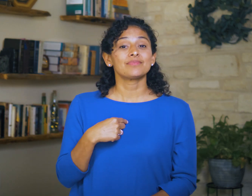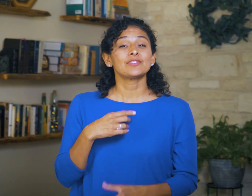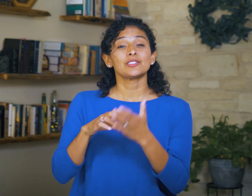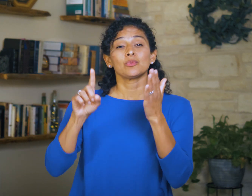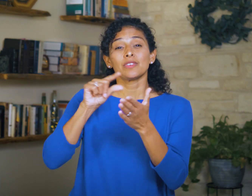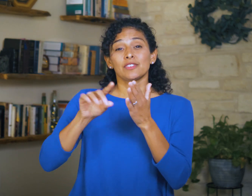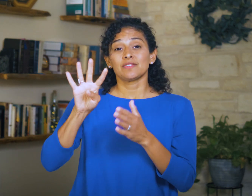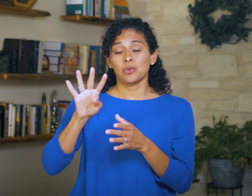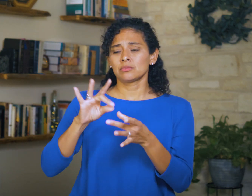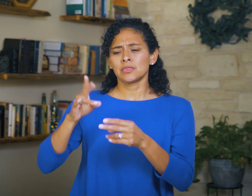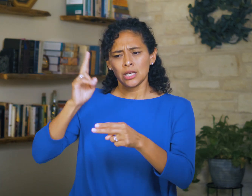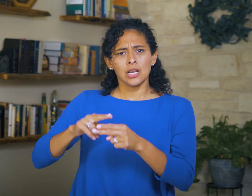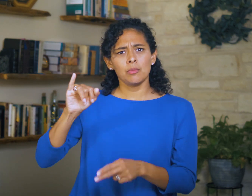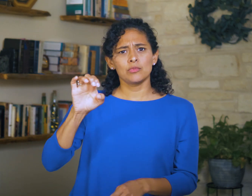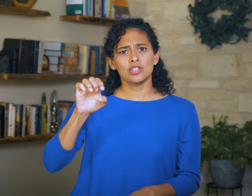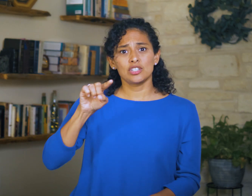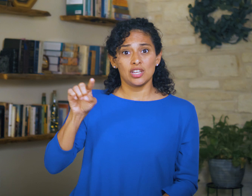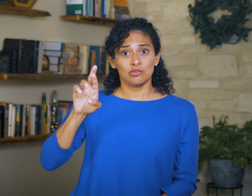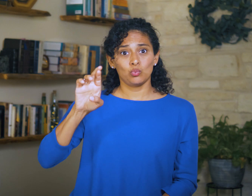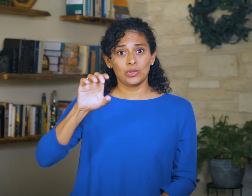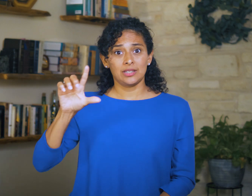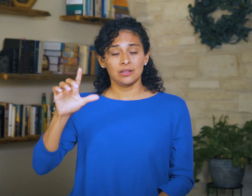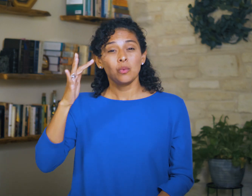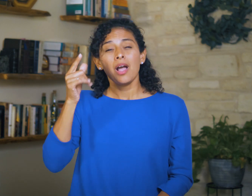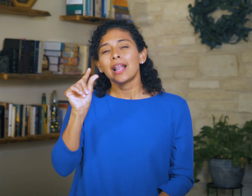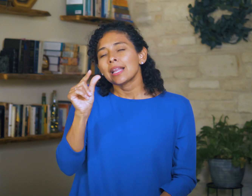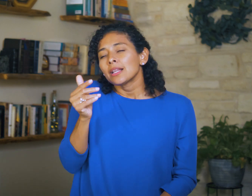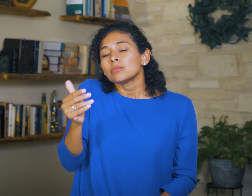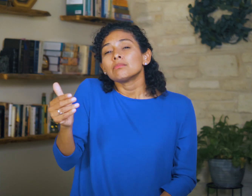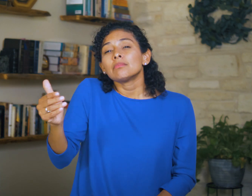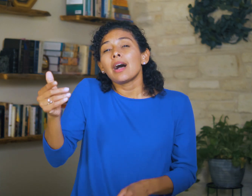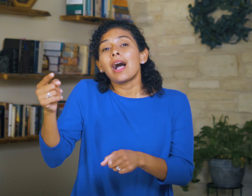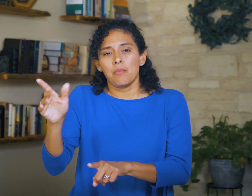“Call his name Jezreel, for in just a little while